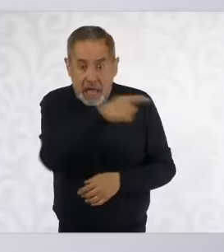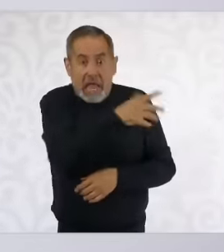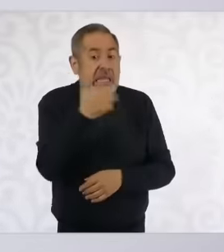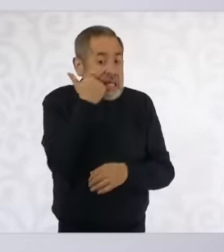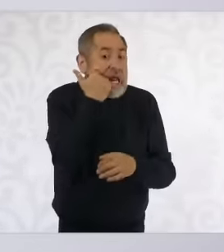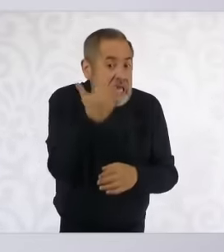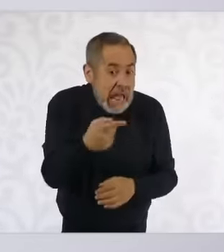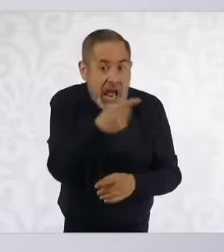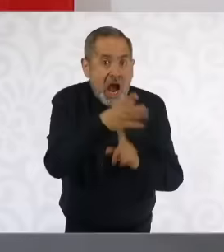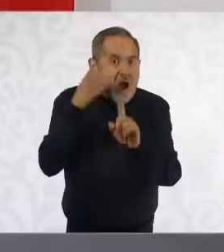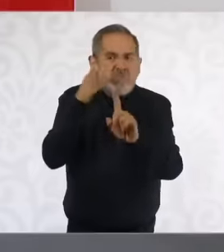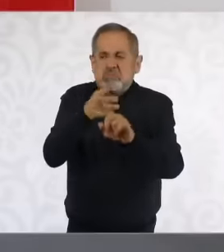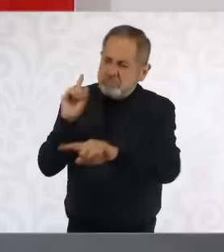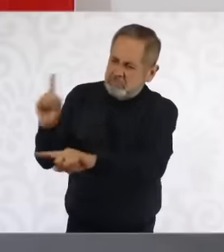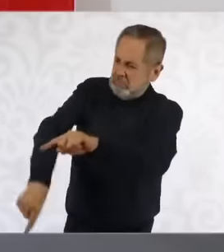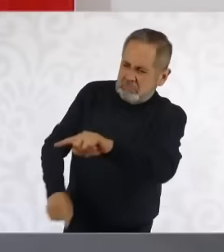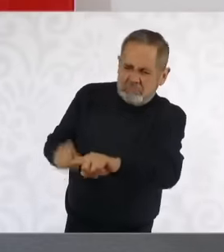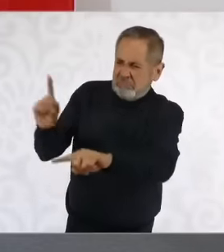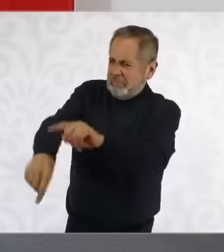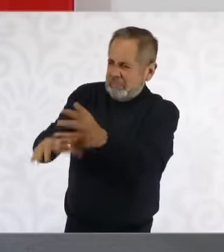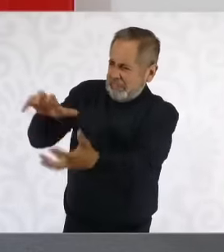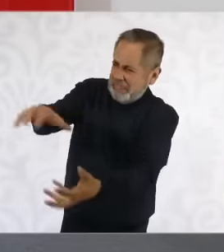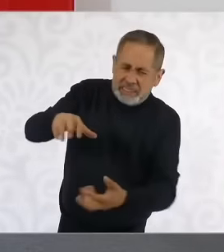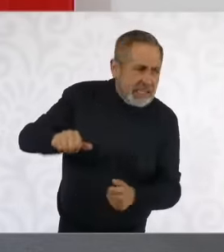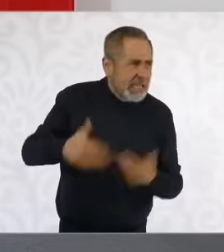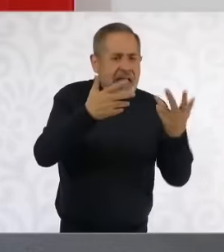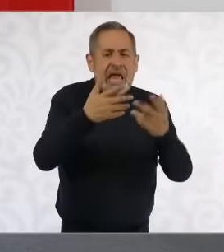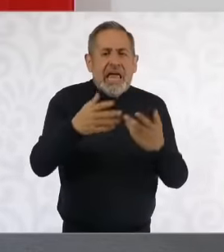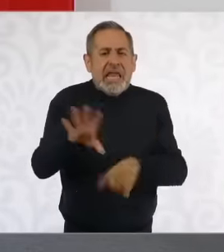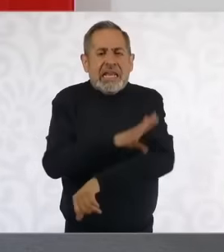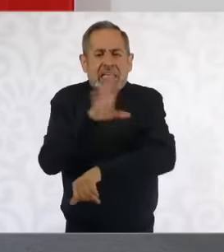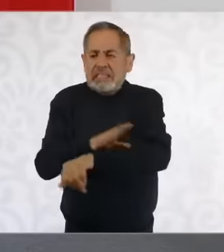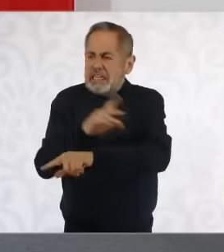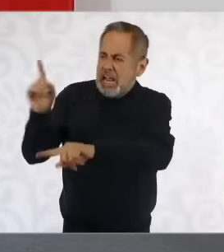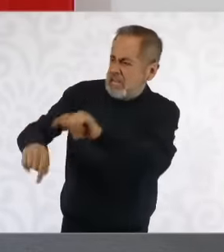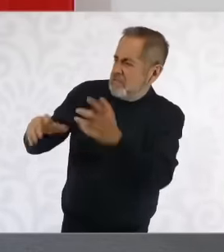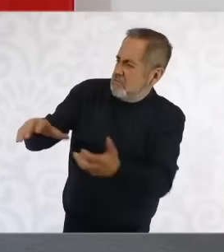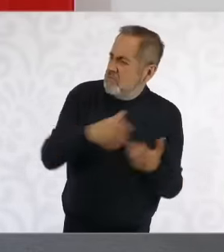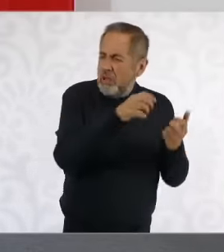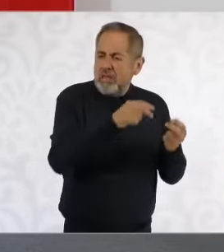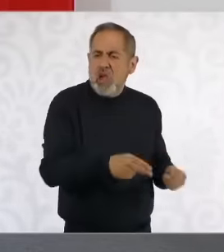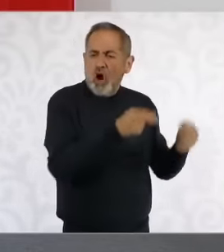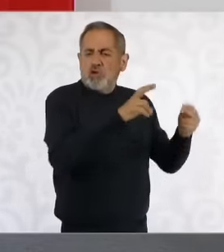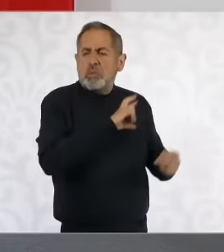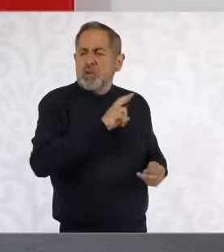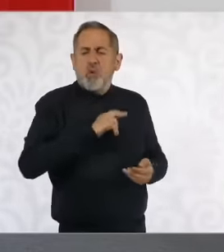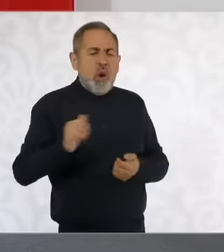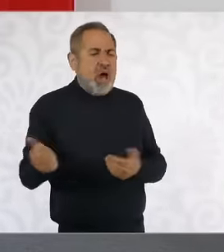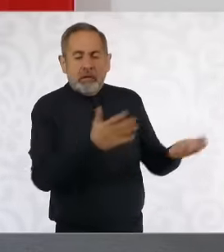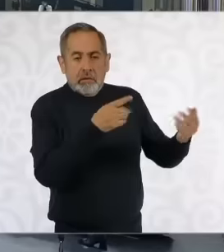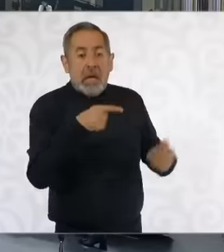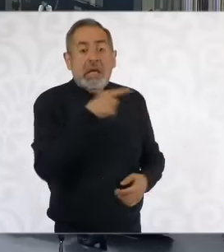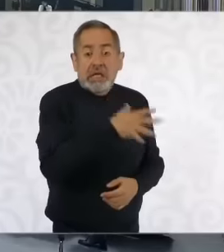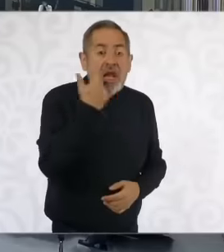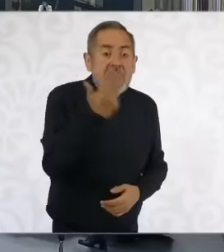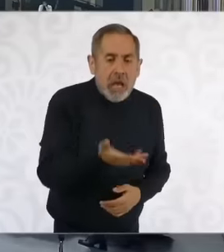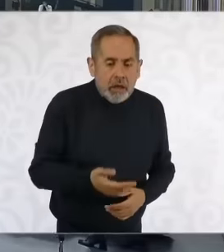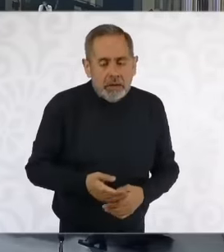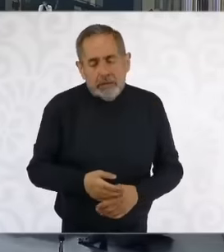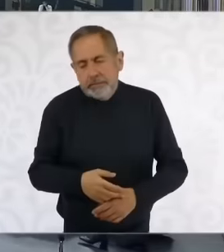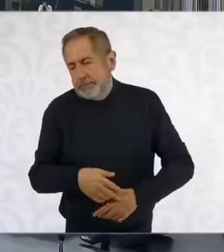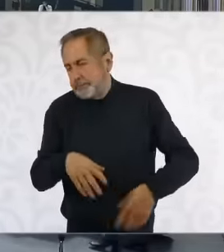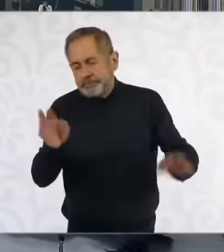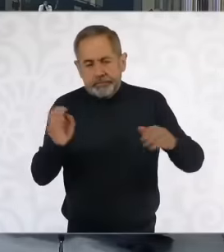was to privatize the electrical industry so well coming back we will wait to see what